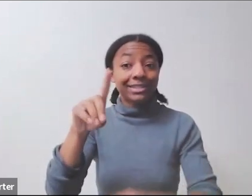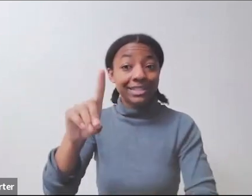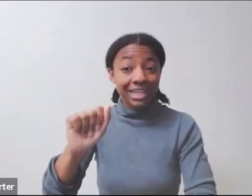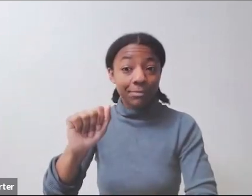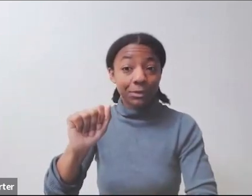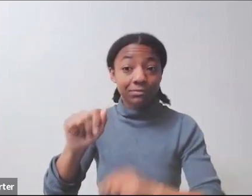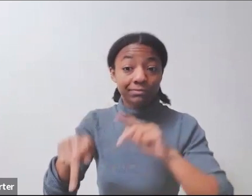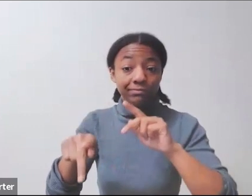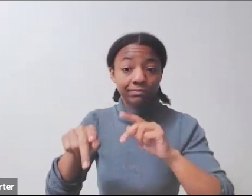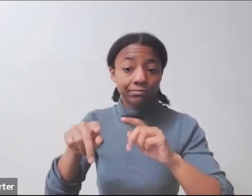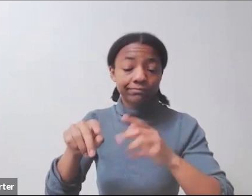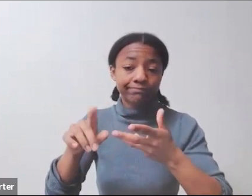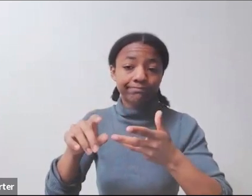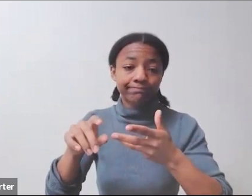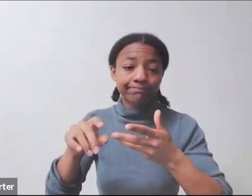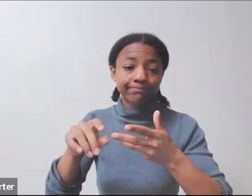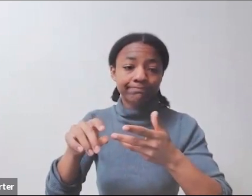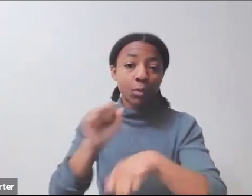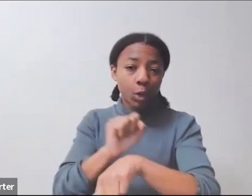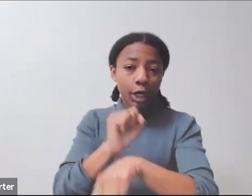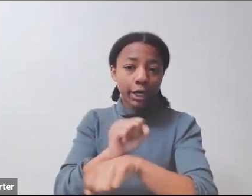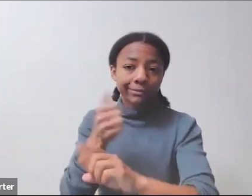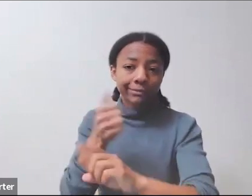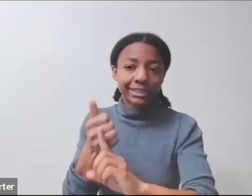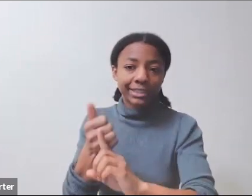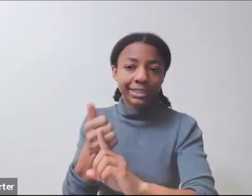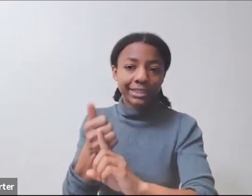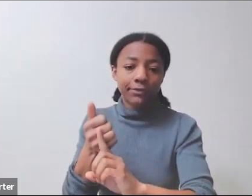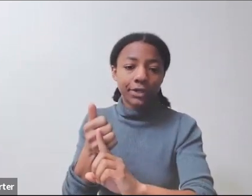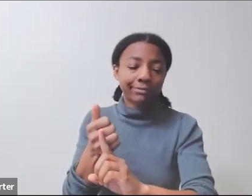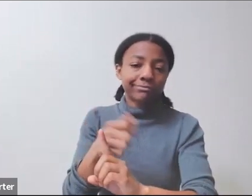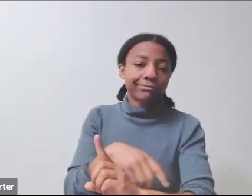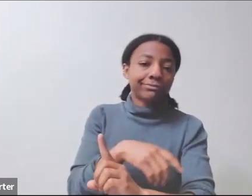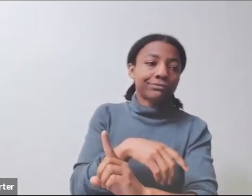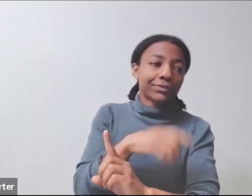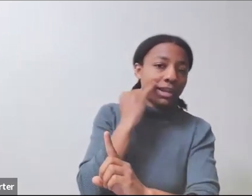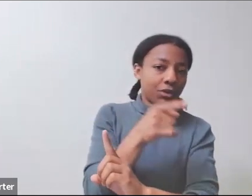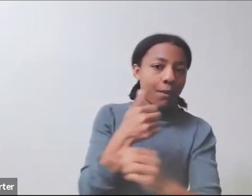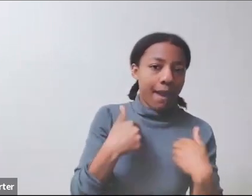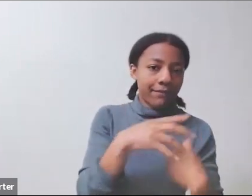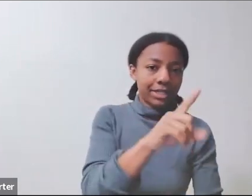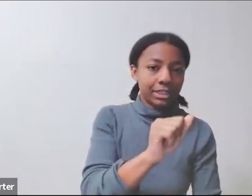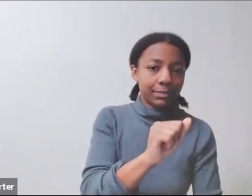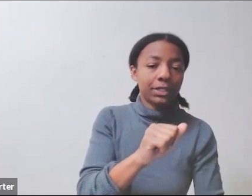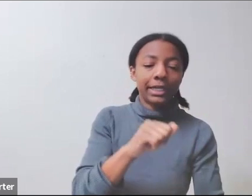when someone who understands the different challenges that some of our clients might be facing can help us think about that too.